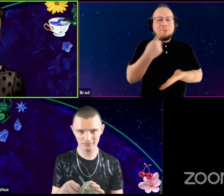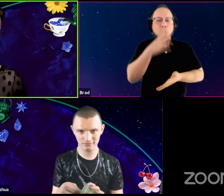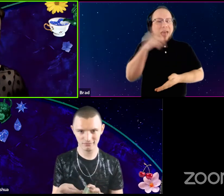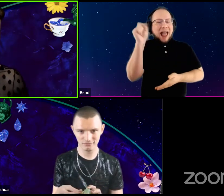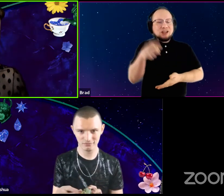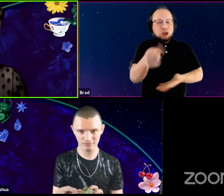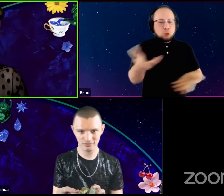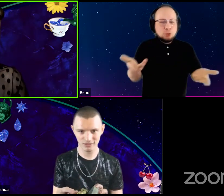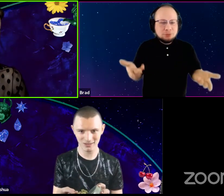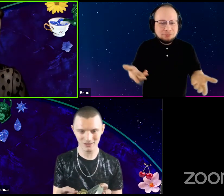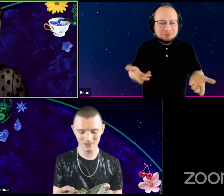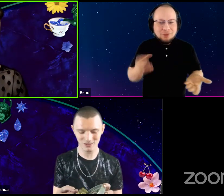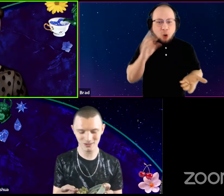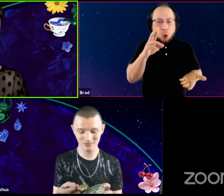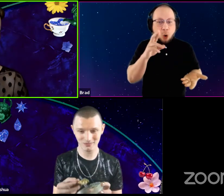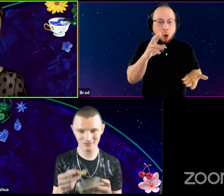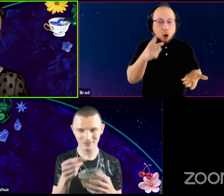Or you got to talk about?